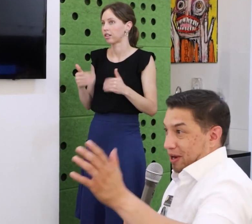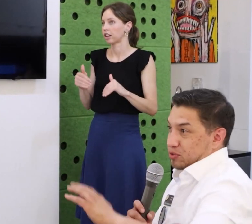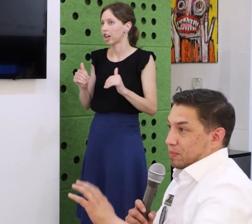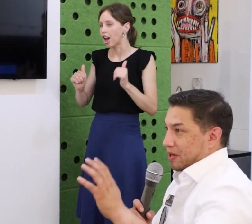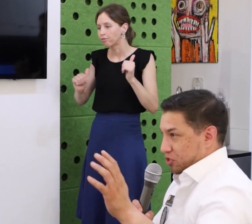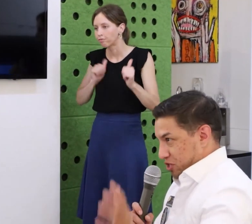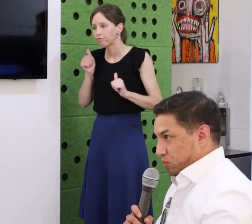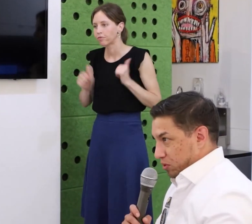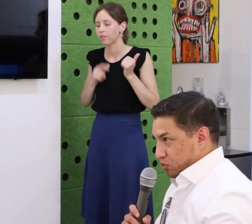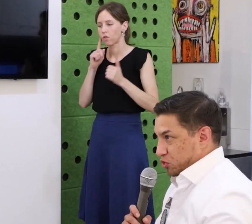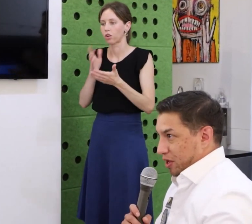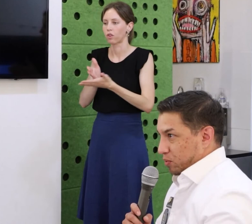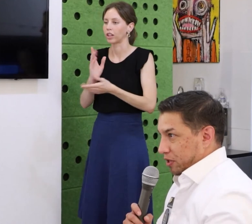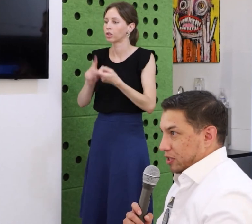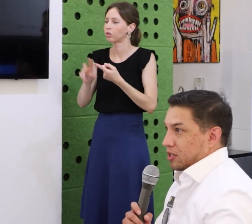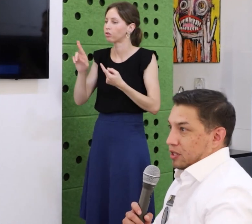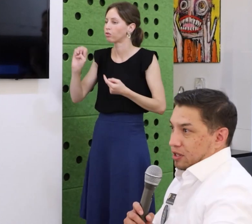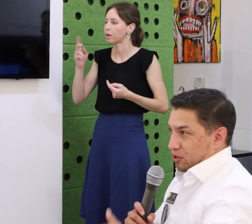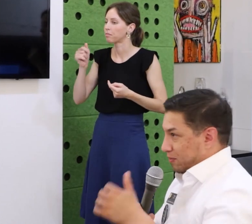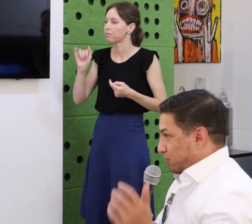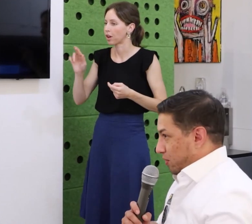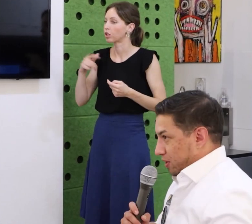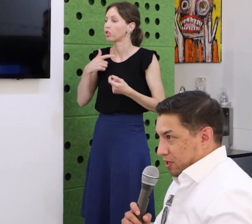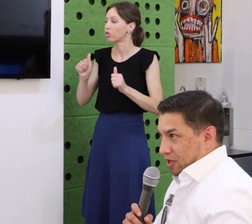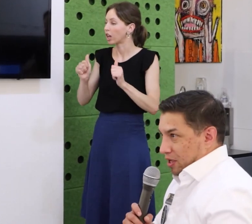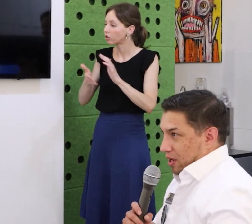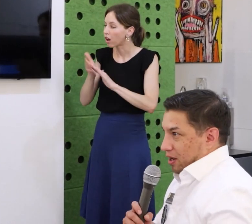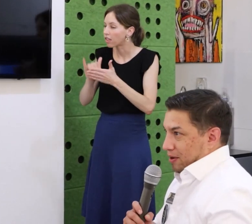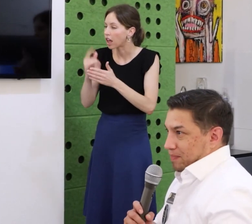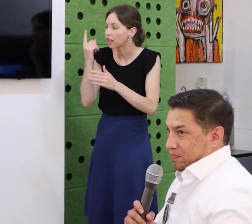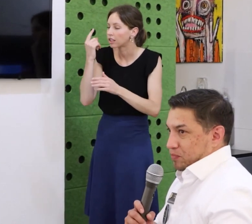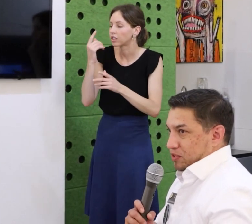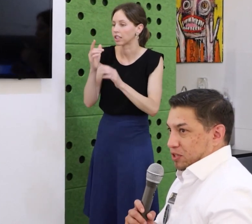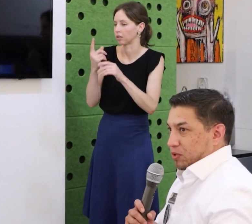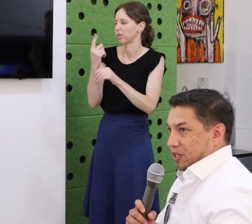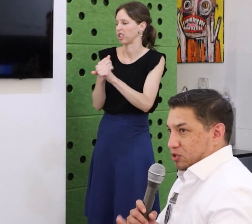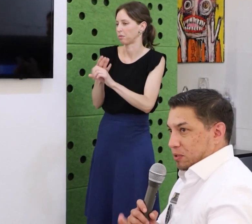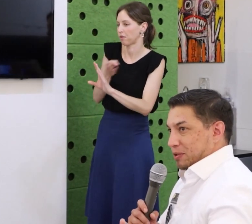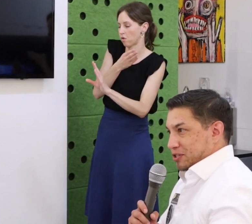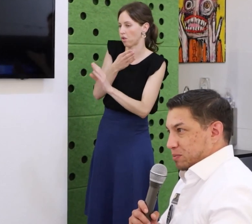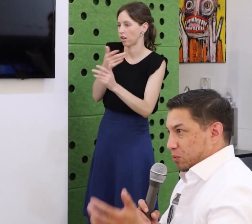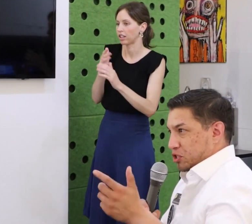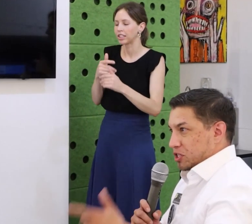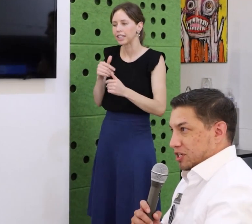it would be an understatement. Because I think a lot of people did underestimate her.